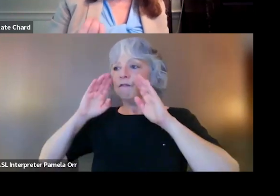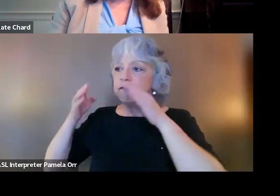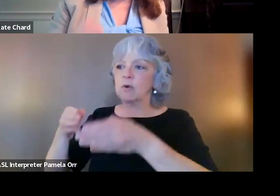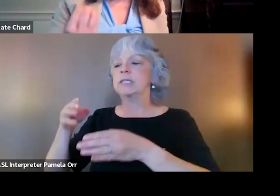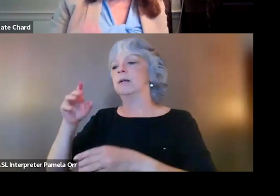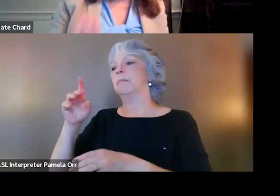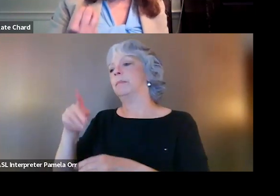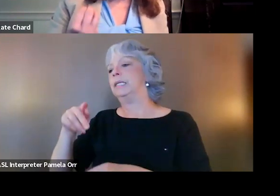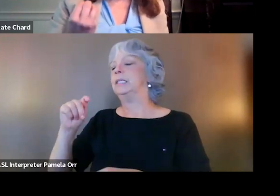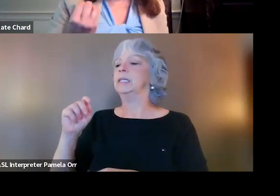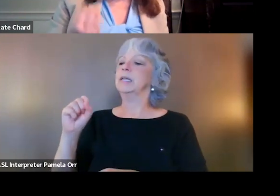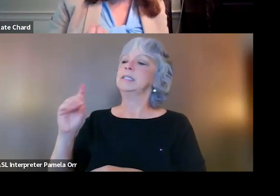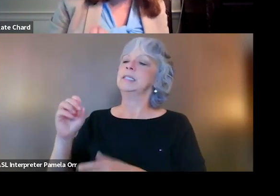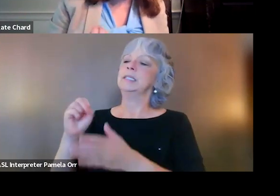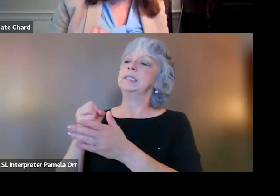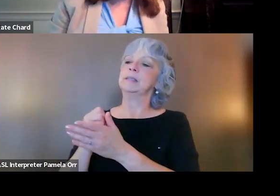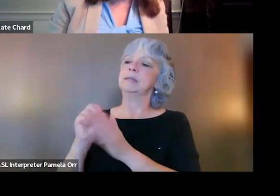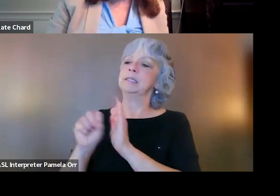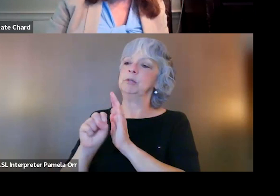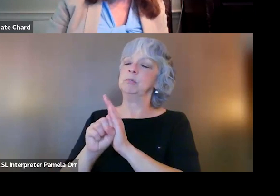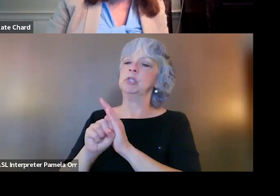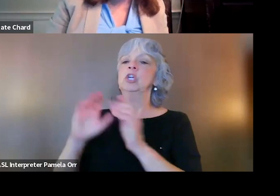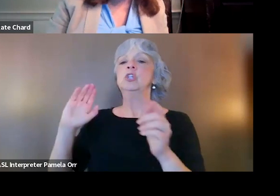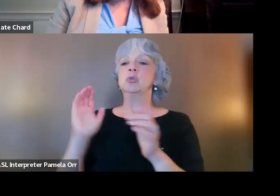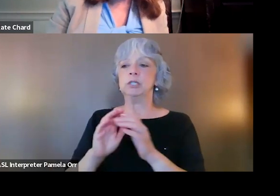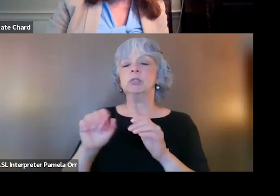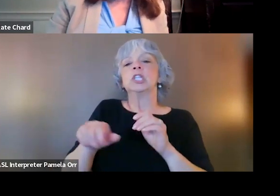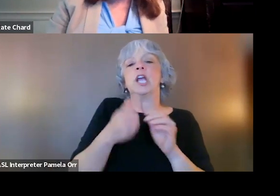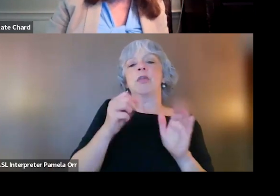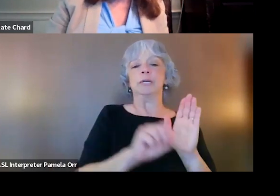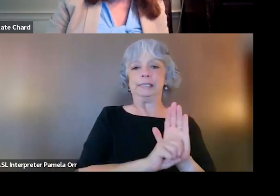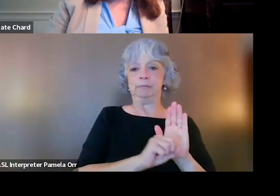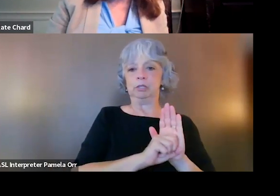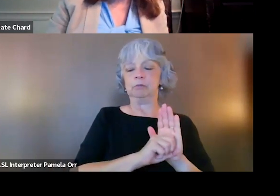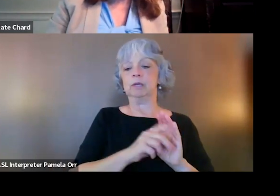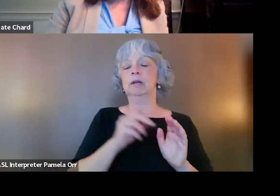to help reduce our SUD symptoms. It's critical because the outcomes if we don't,